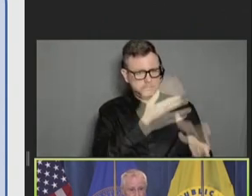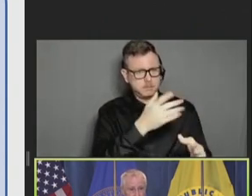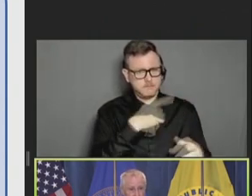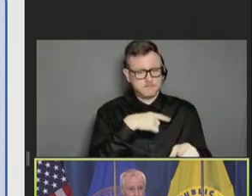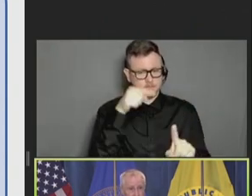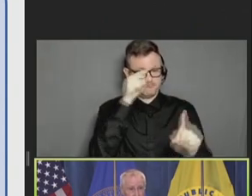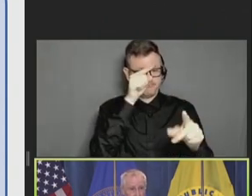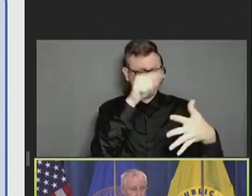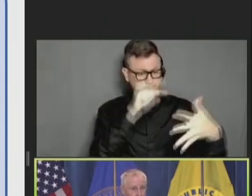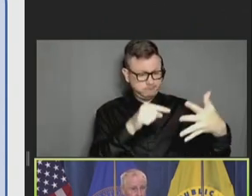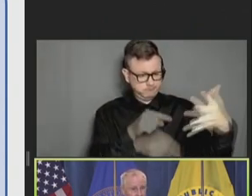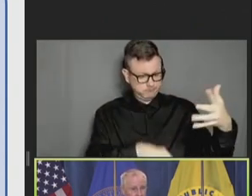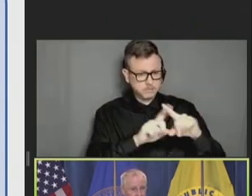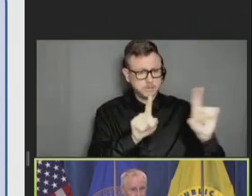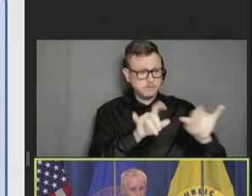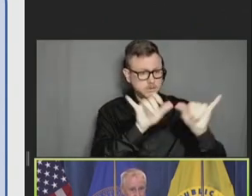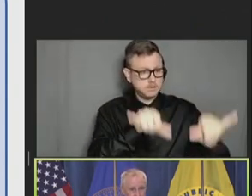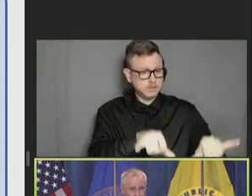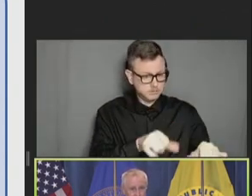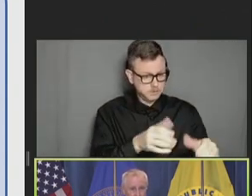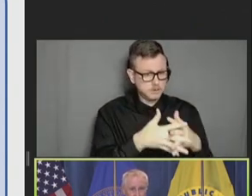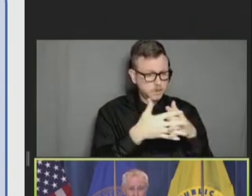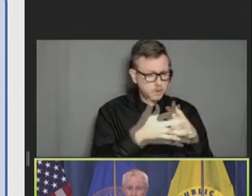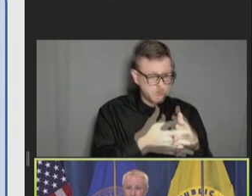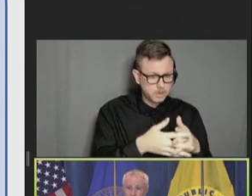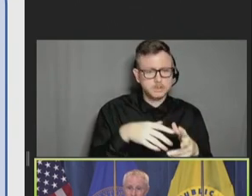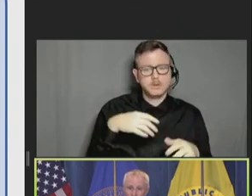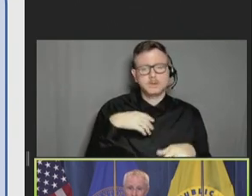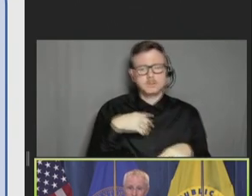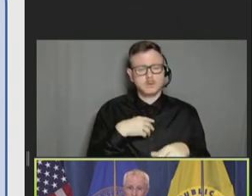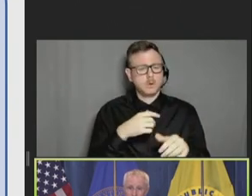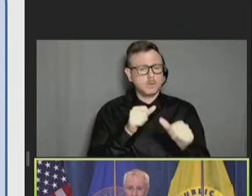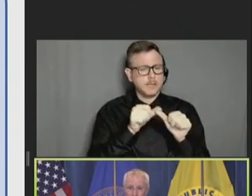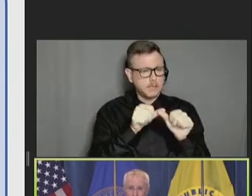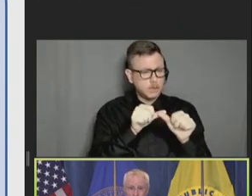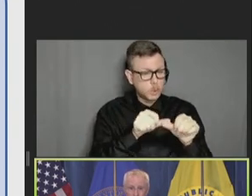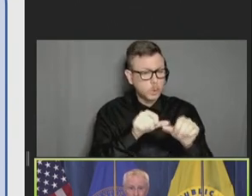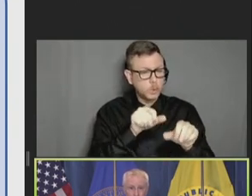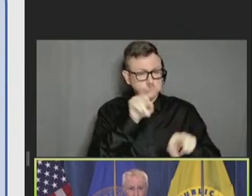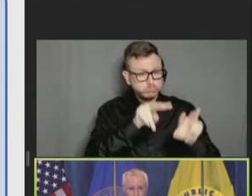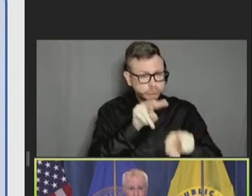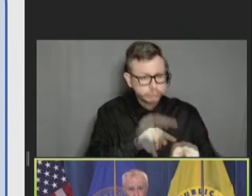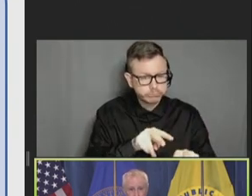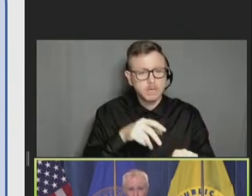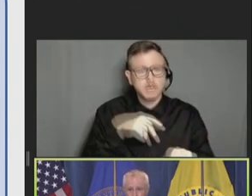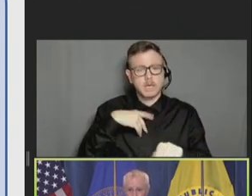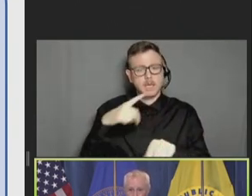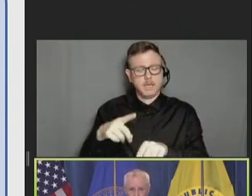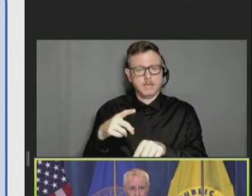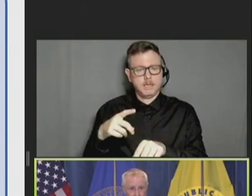systems, both active and passive surveillance, but also had input from a number of international